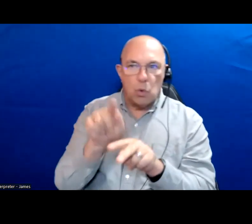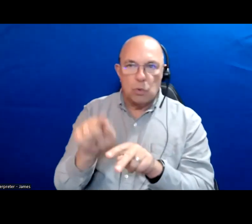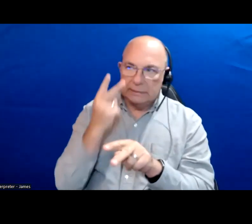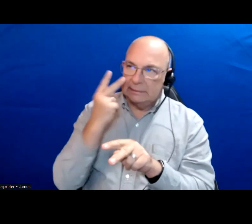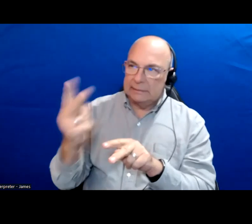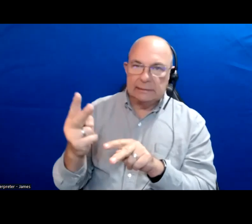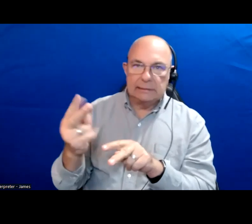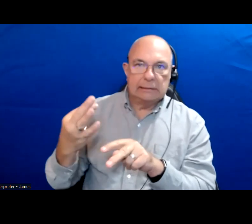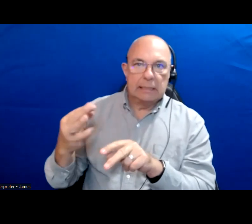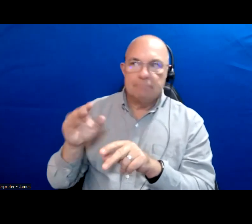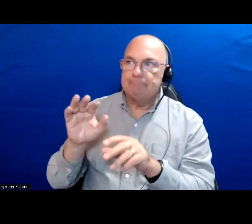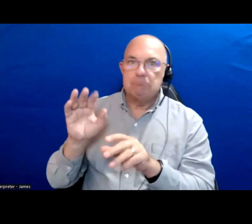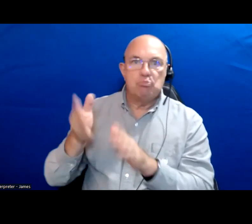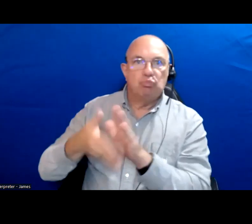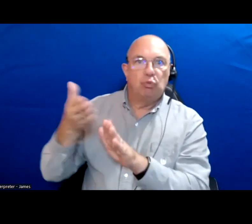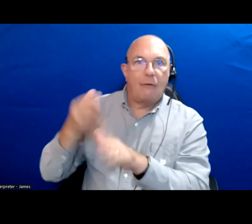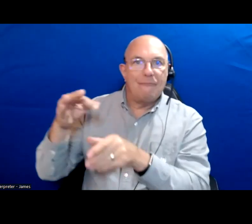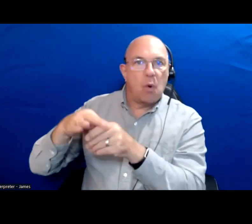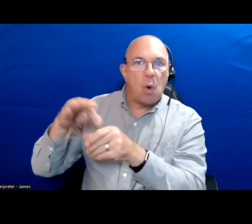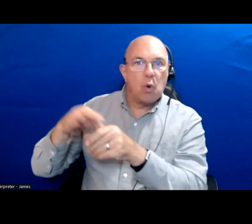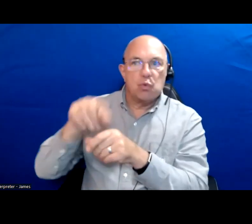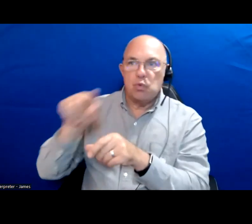candidates and when you review their platforms?